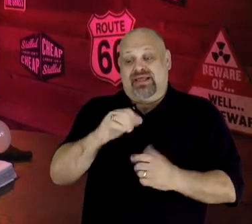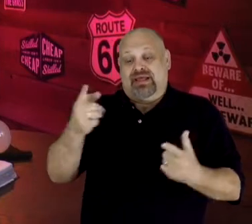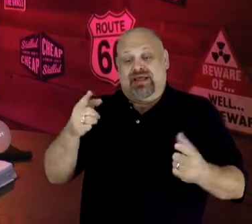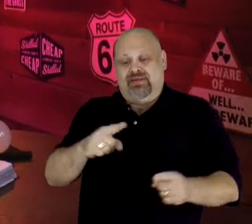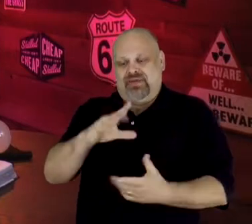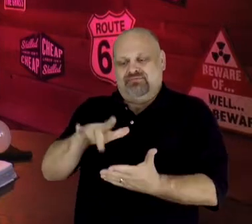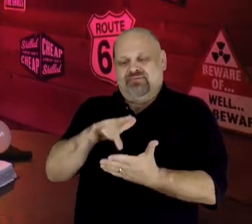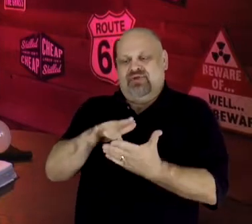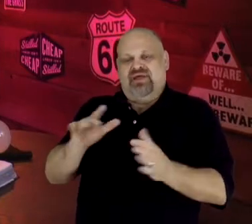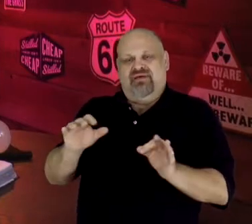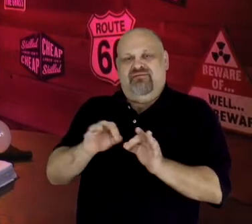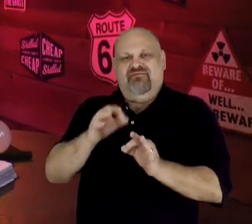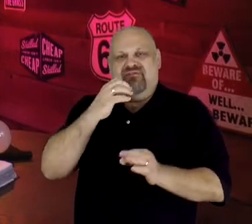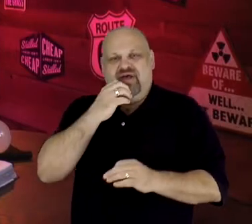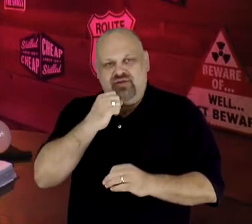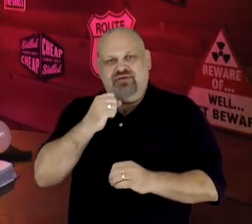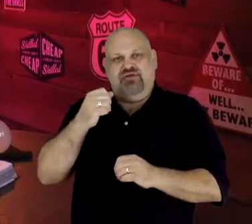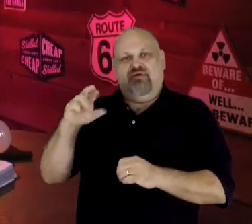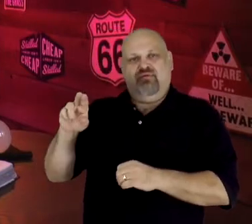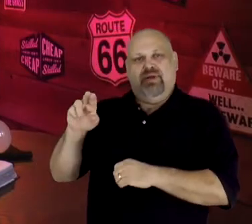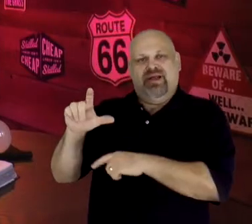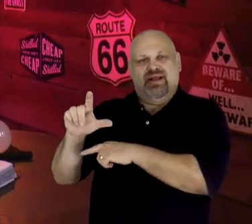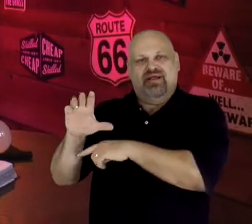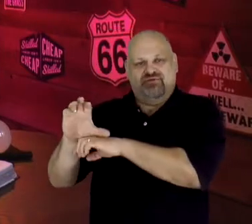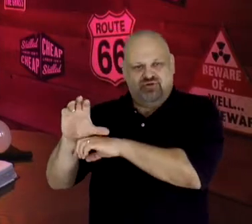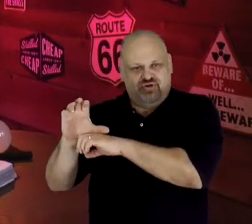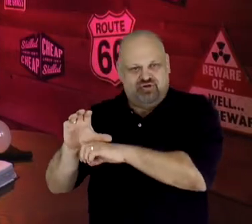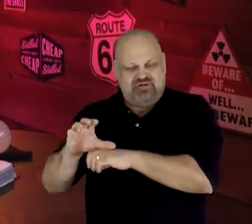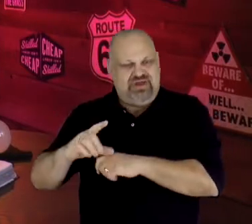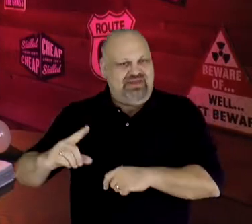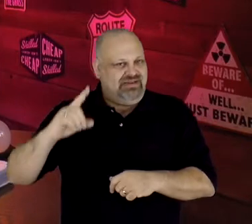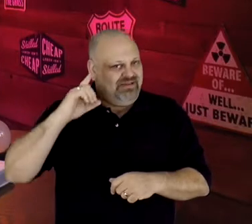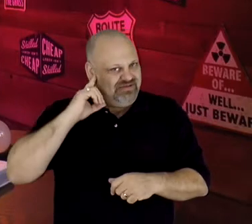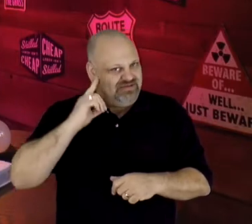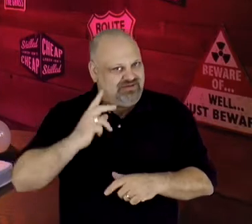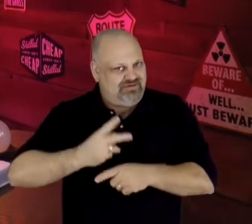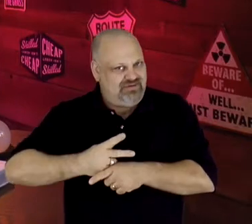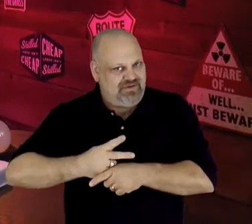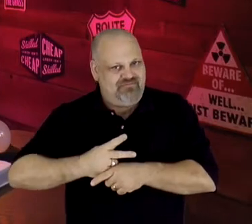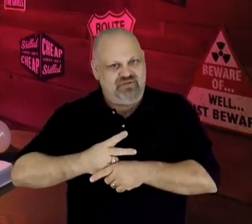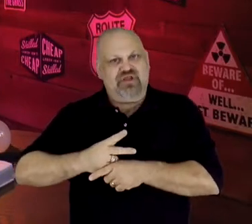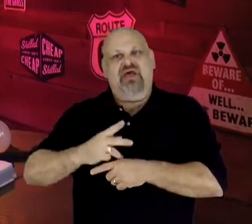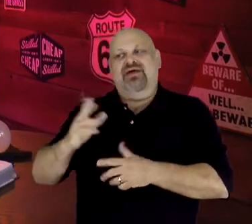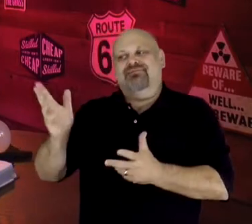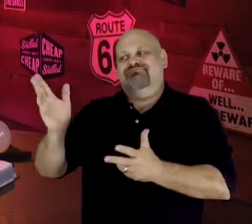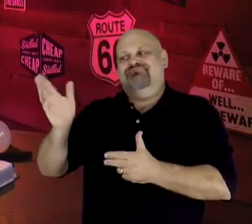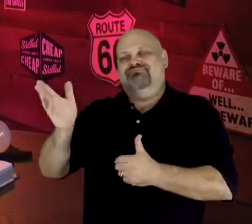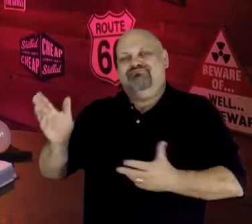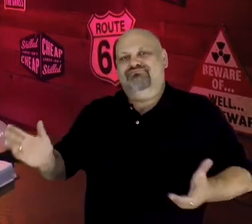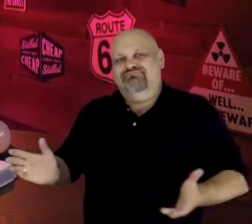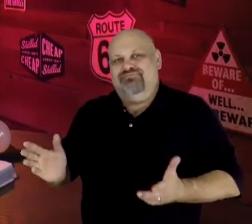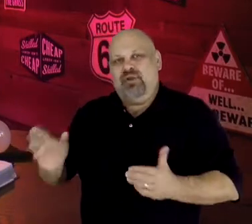Radiant Life Church. Listen closely to the pep talk that Moses gave before crossing the Red Sea